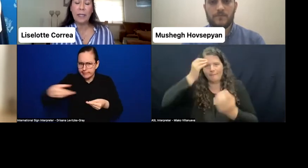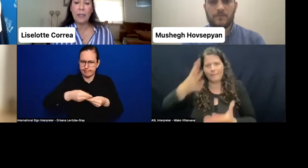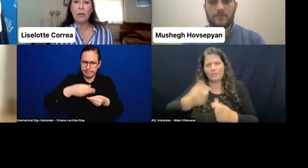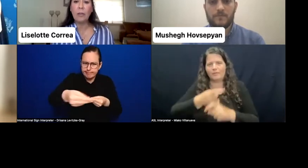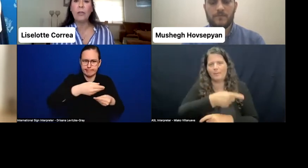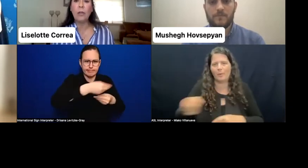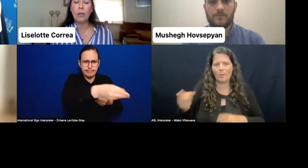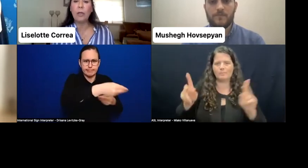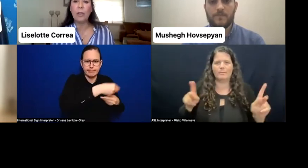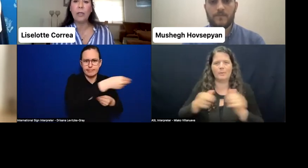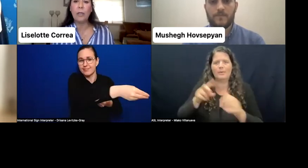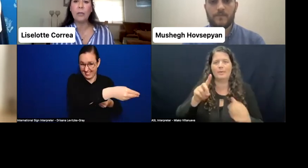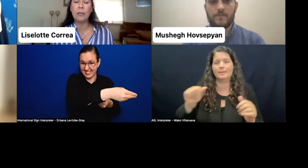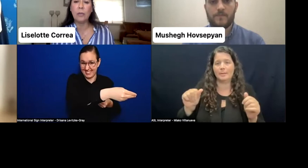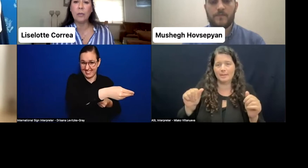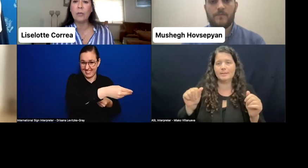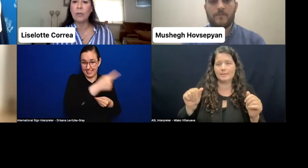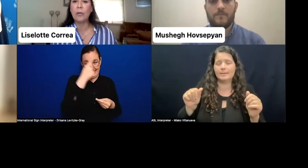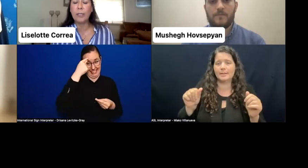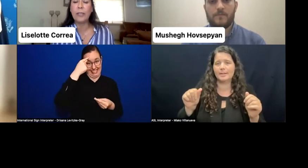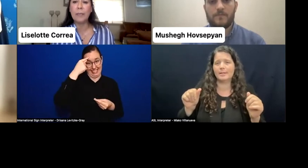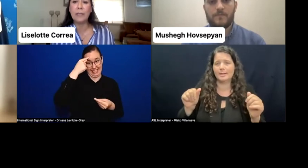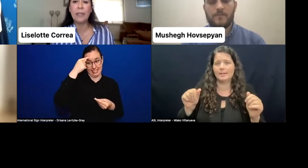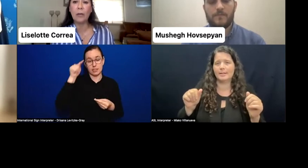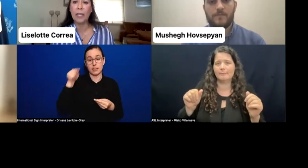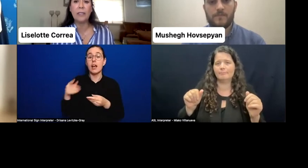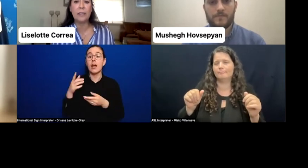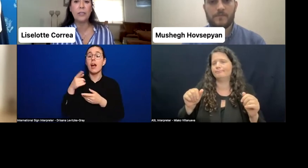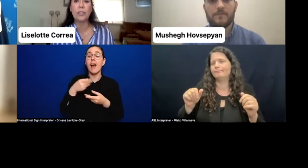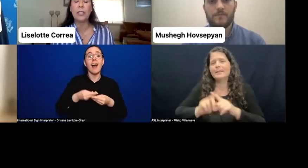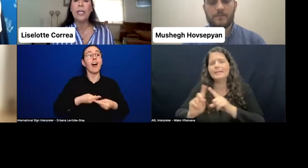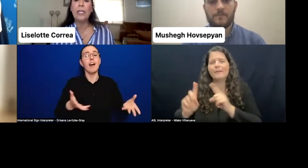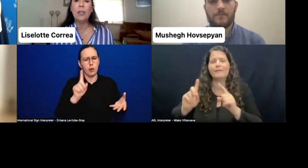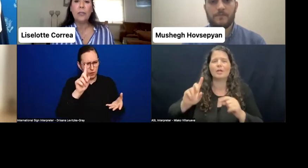and non=governmental organizations in order